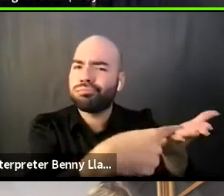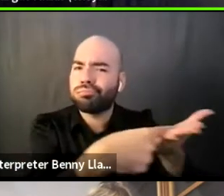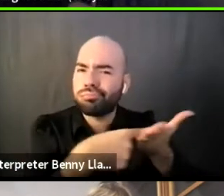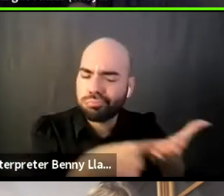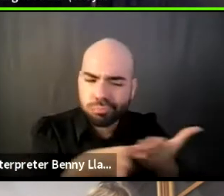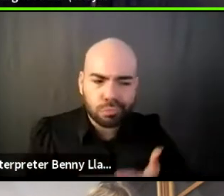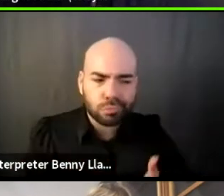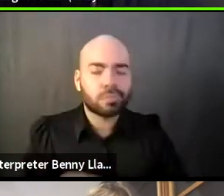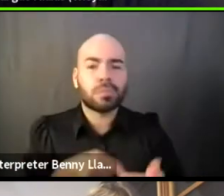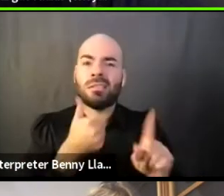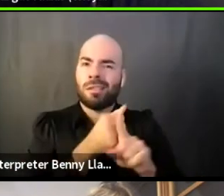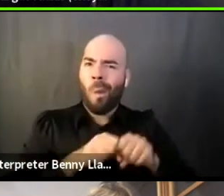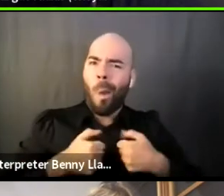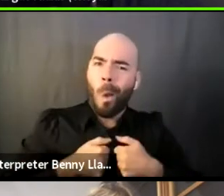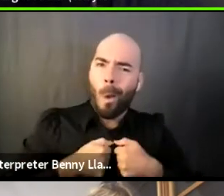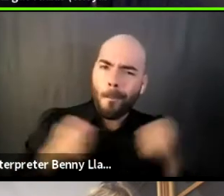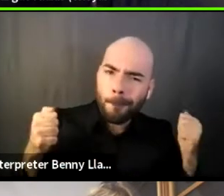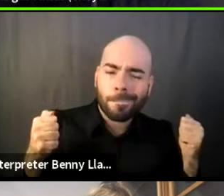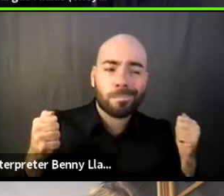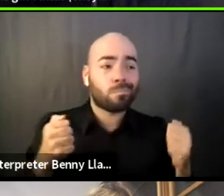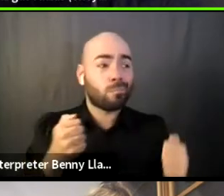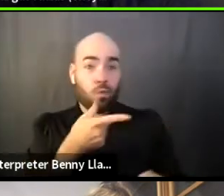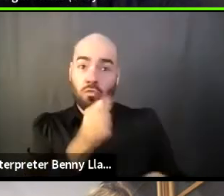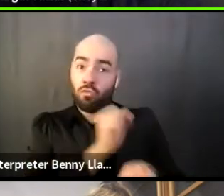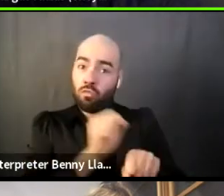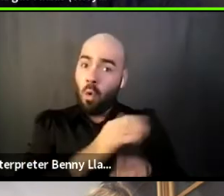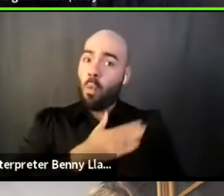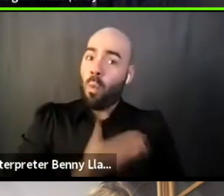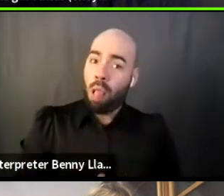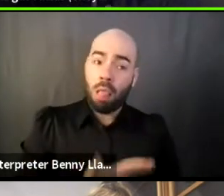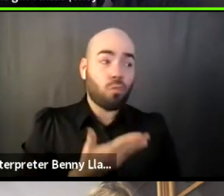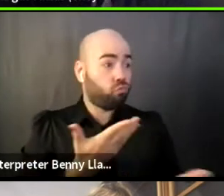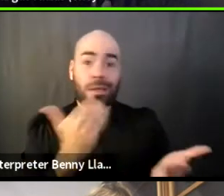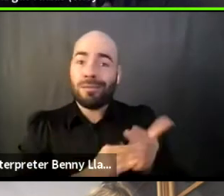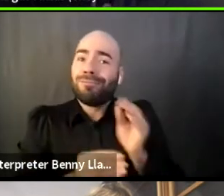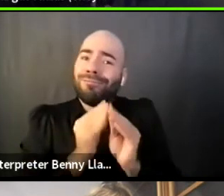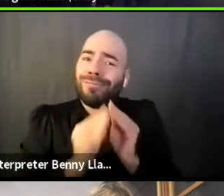to try to mend, then, of course, there might be